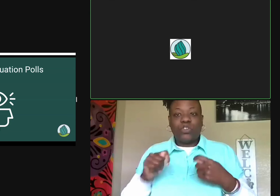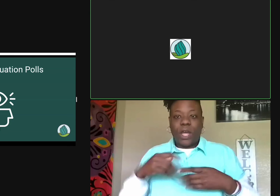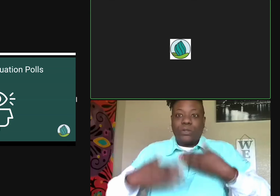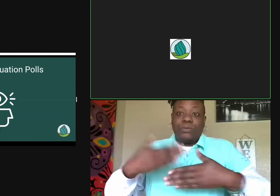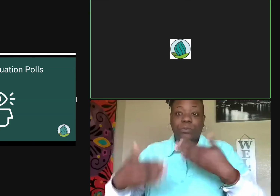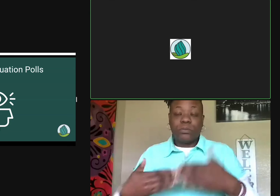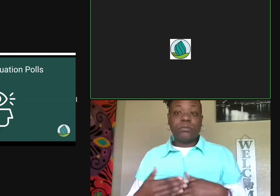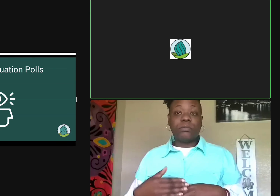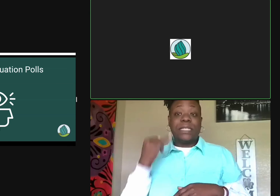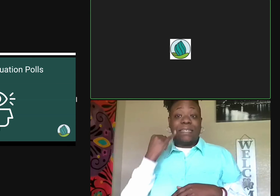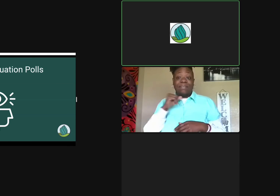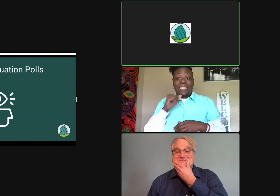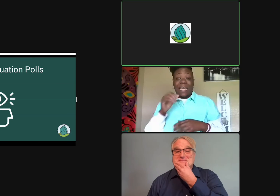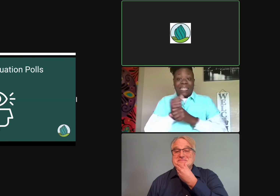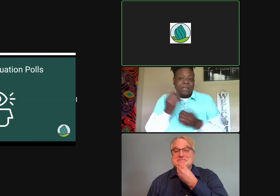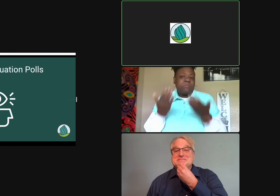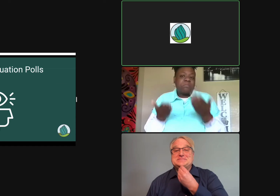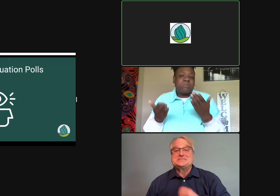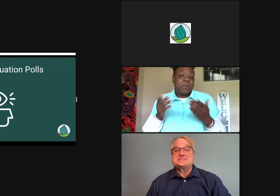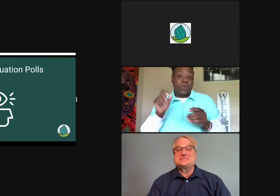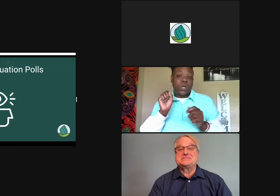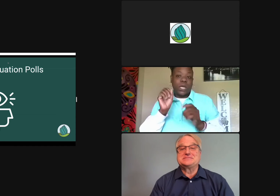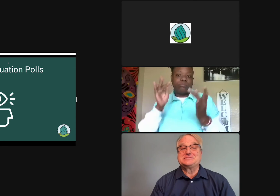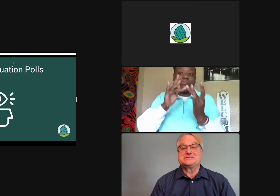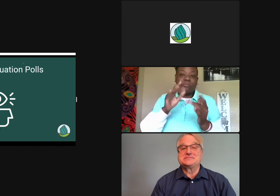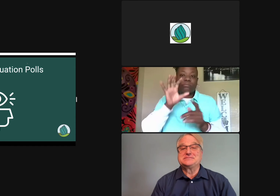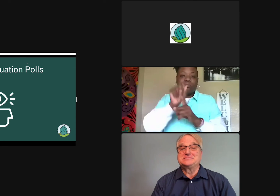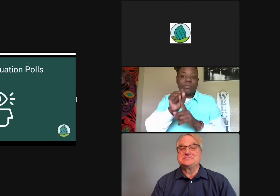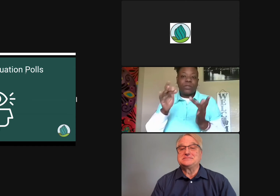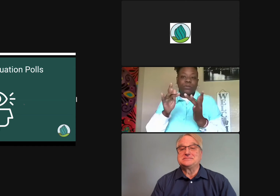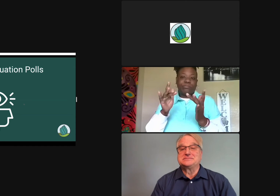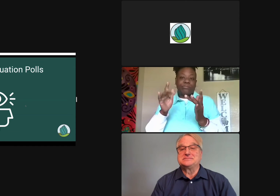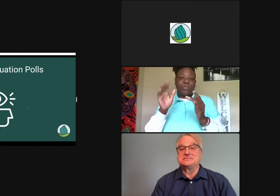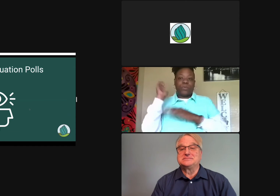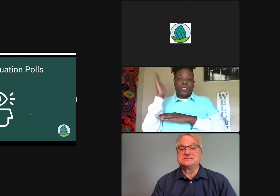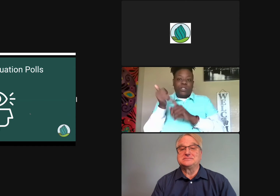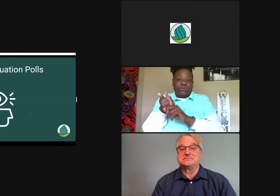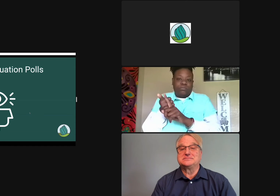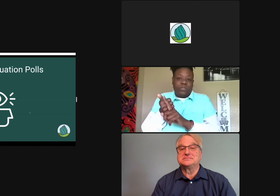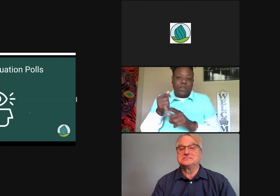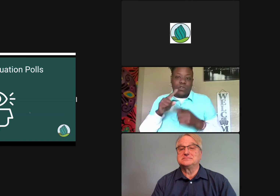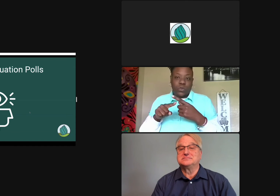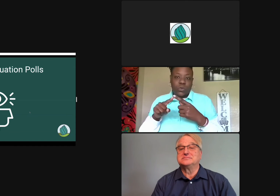Hi there. This is Latoya. We have some questions coming from the audience.